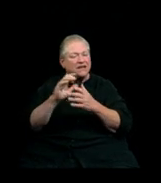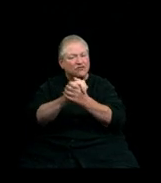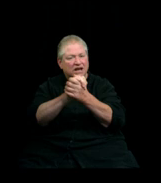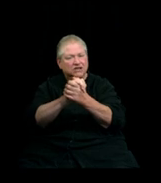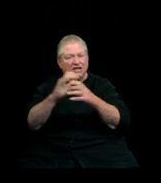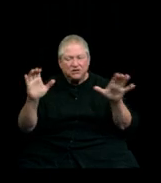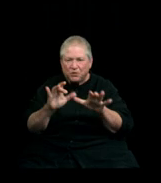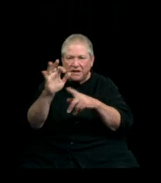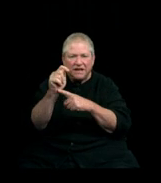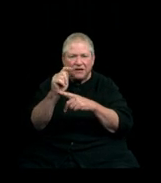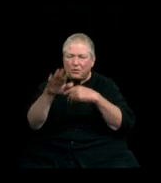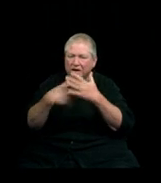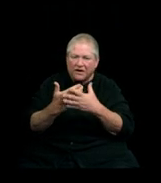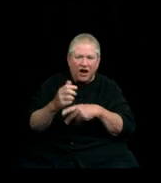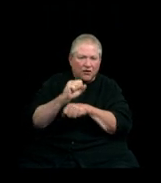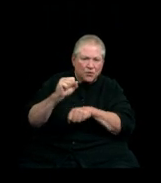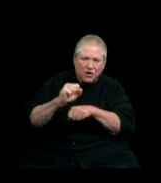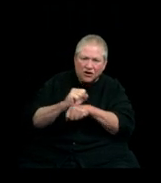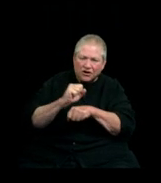we put in we finally made it. Congrats y'all!